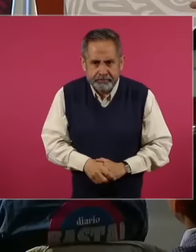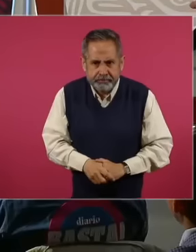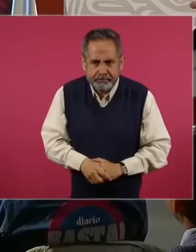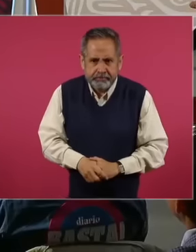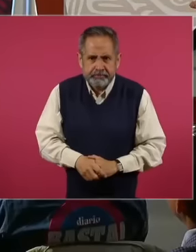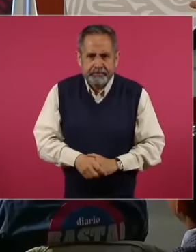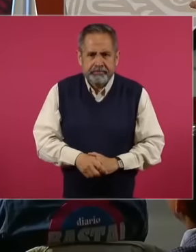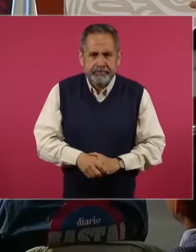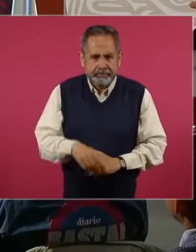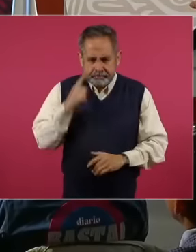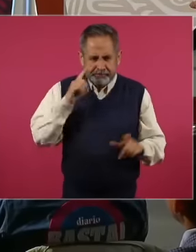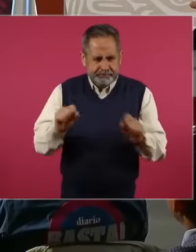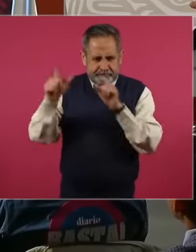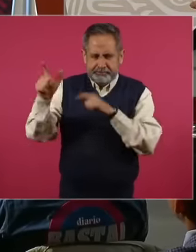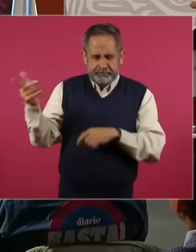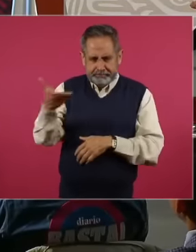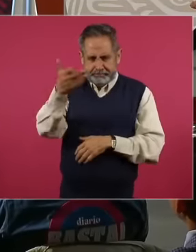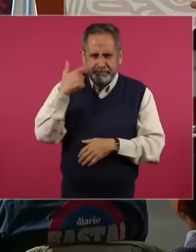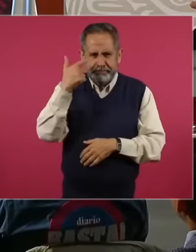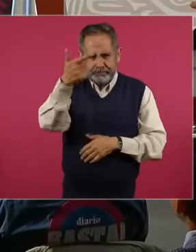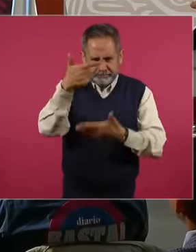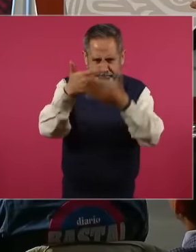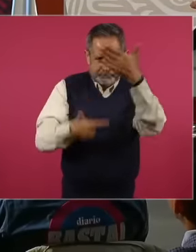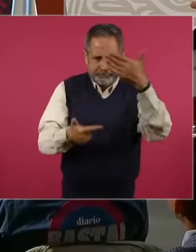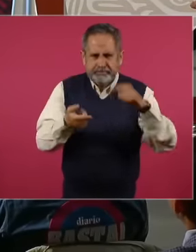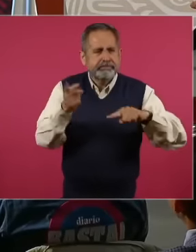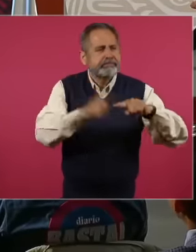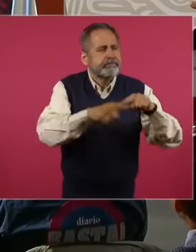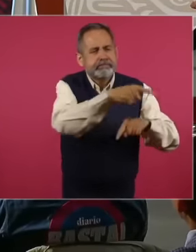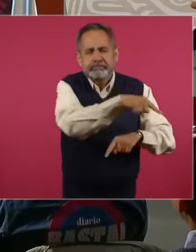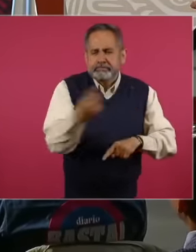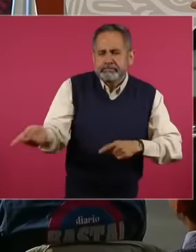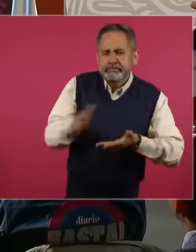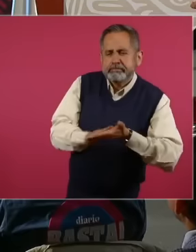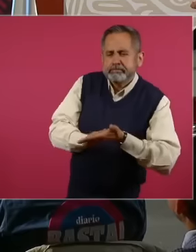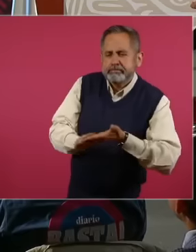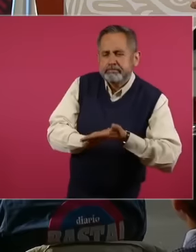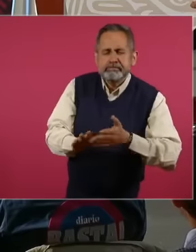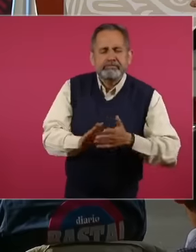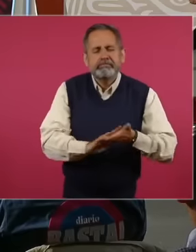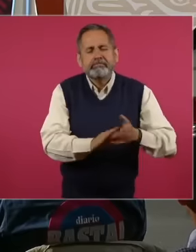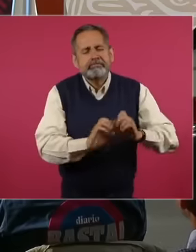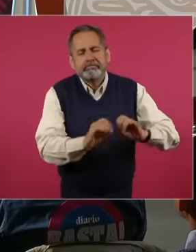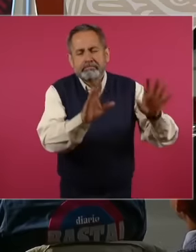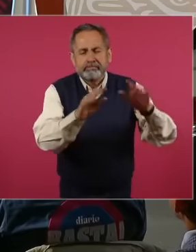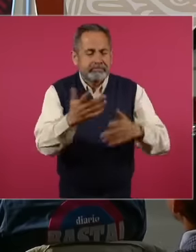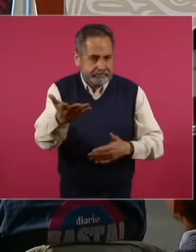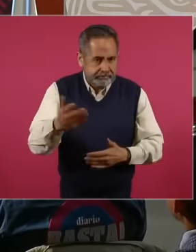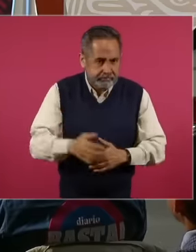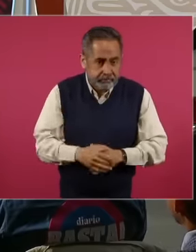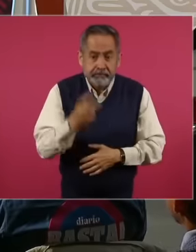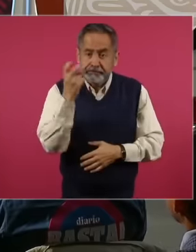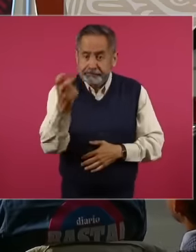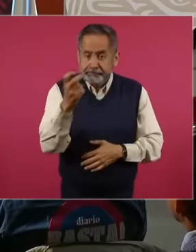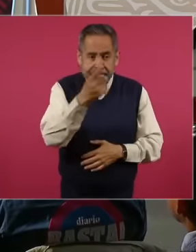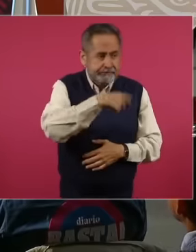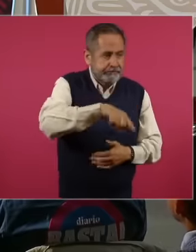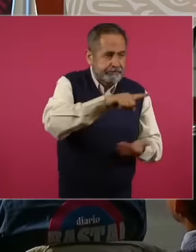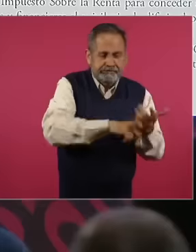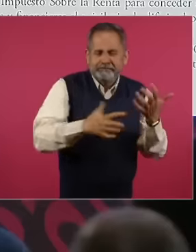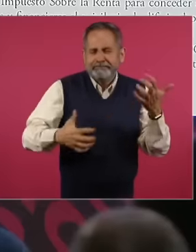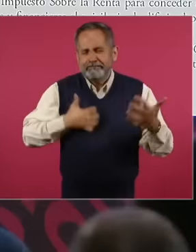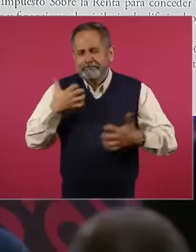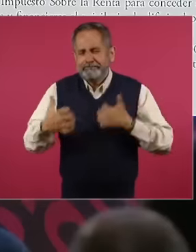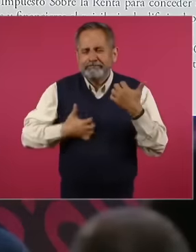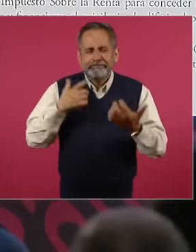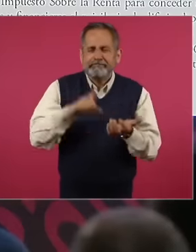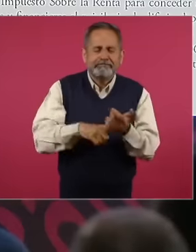put it, that's why it's the anger But I offer